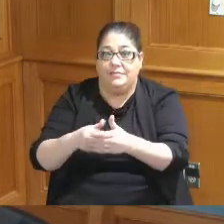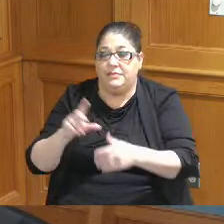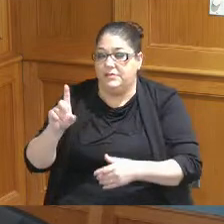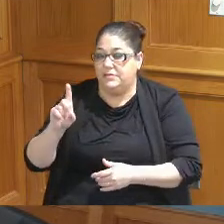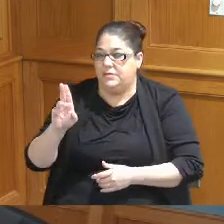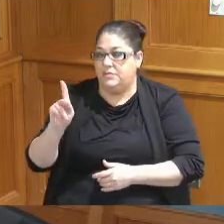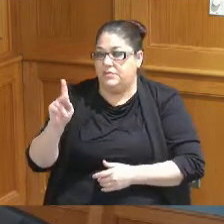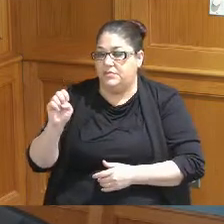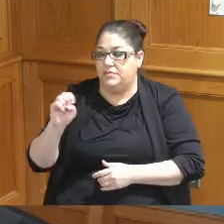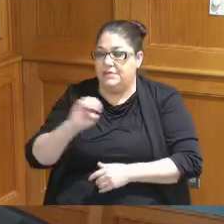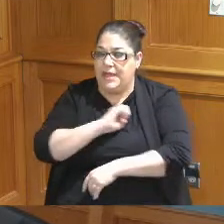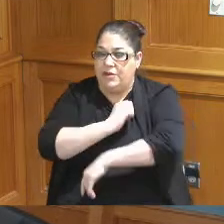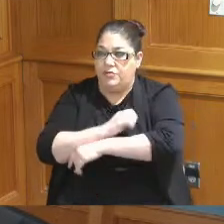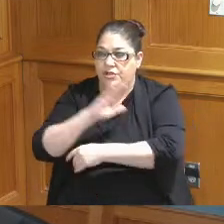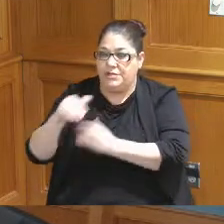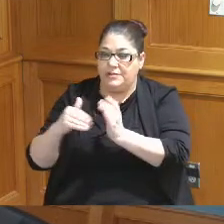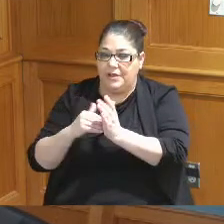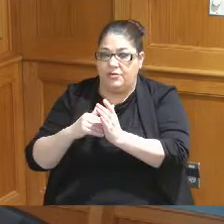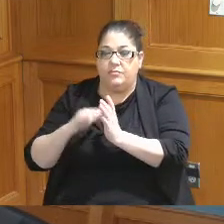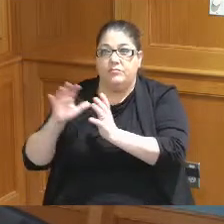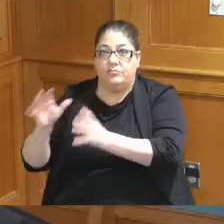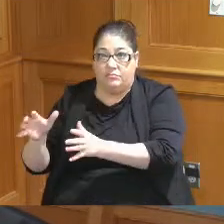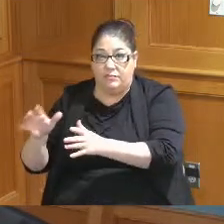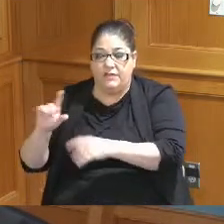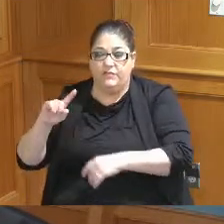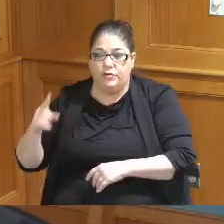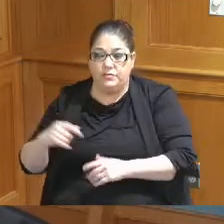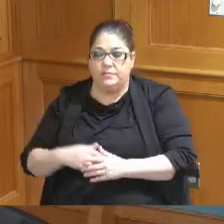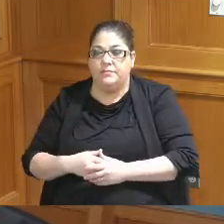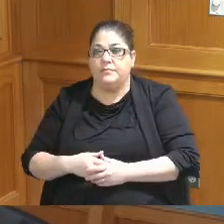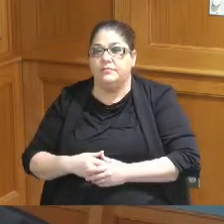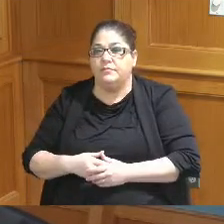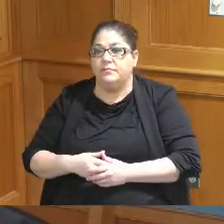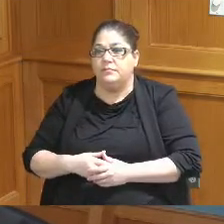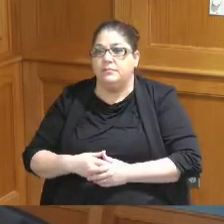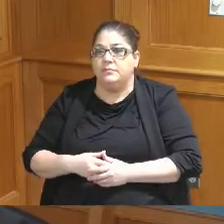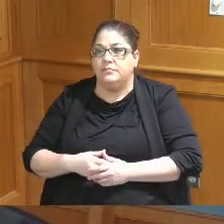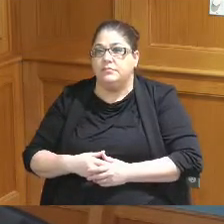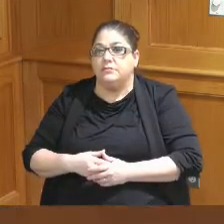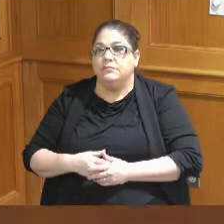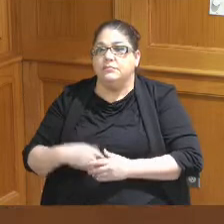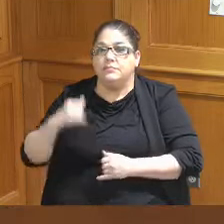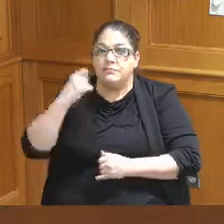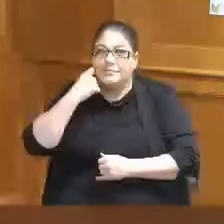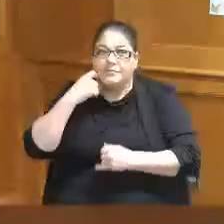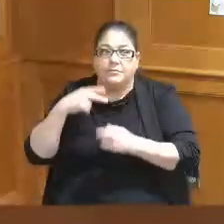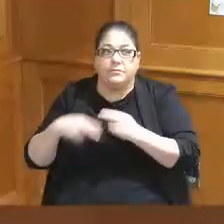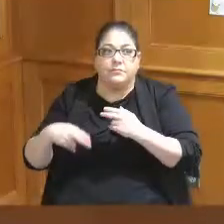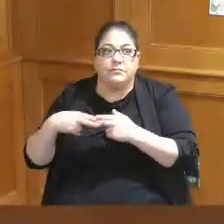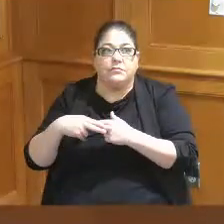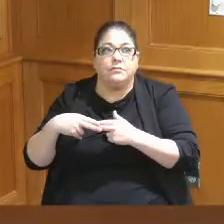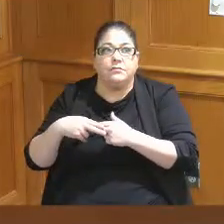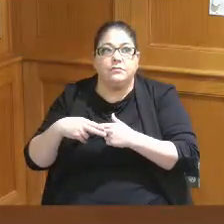Center convention thing so as was on the I think the last slide there is a construction manager